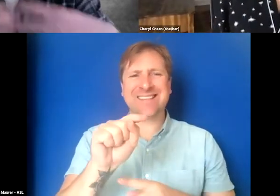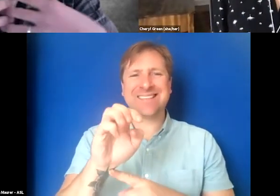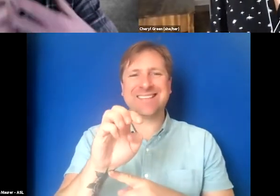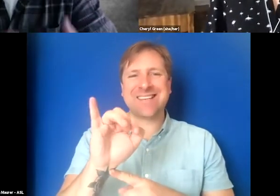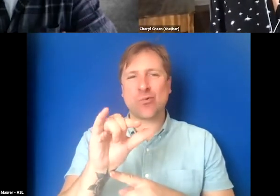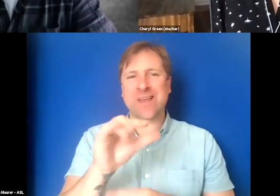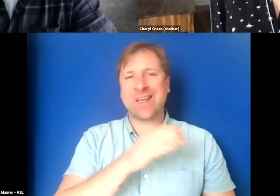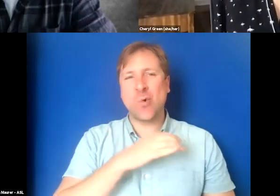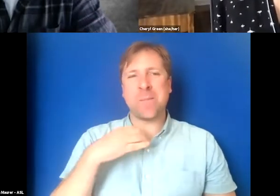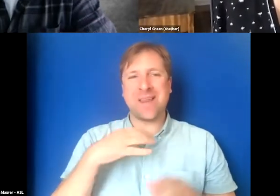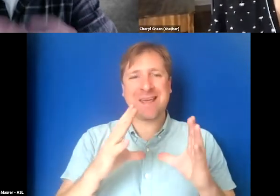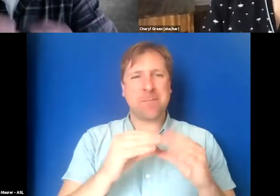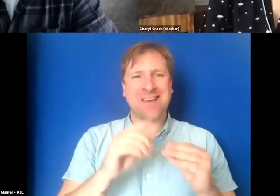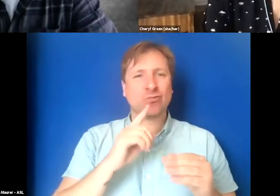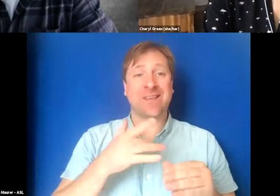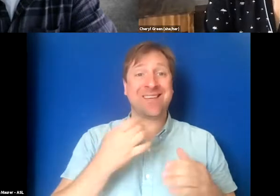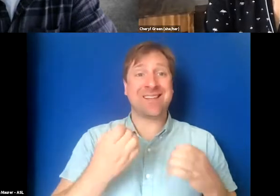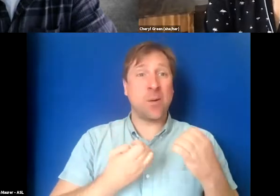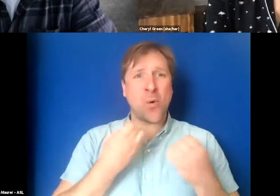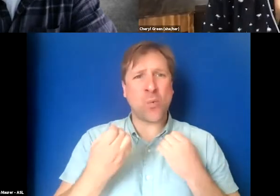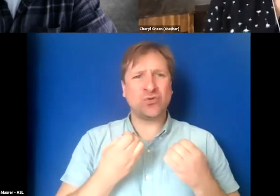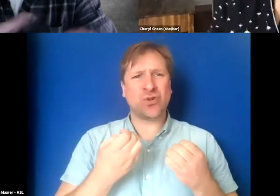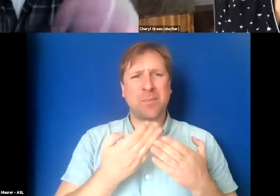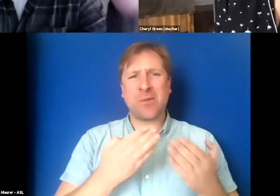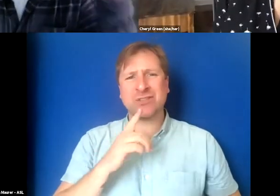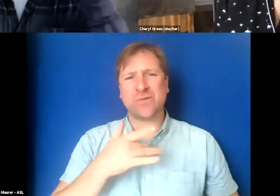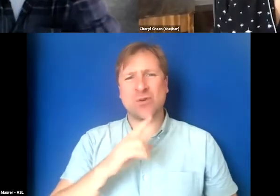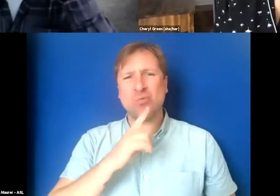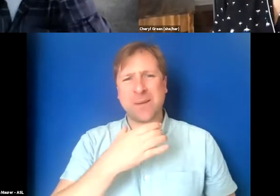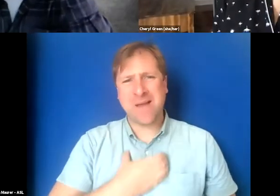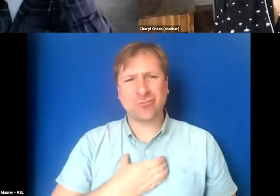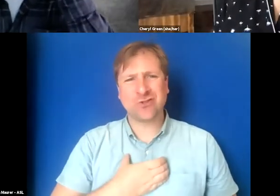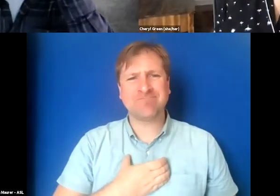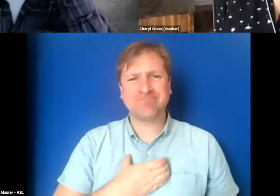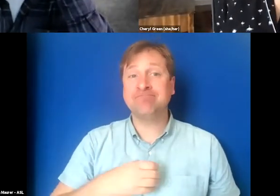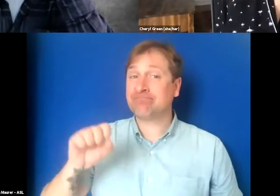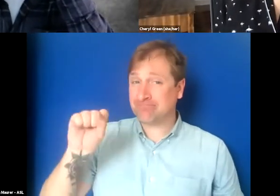you get emotional about things you're really passionate about. Yes. So I made the case.